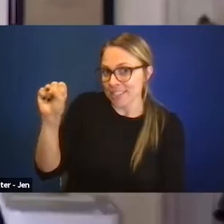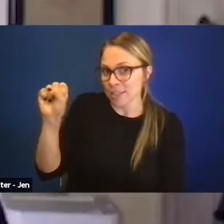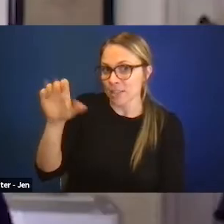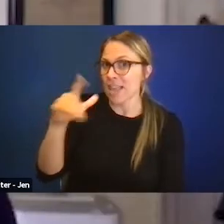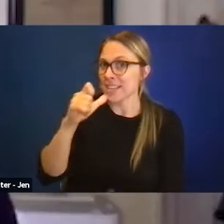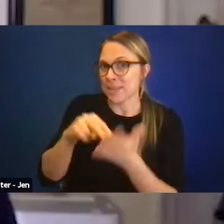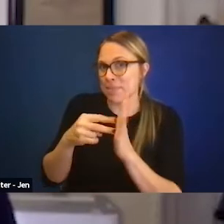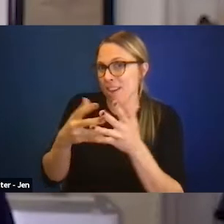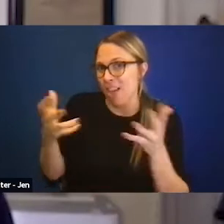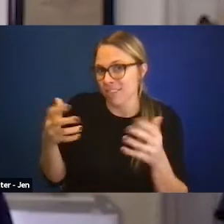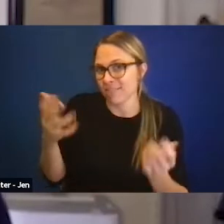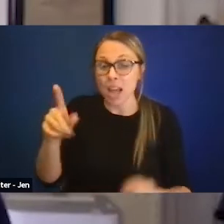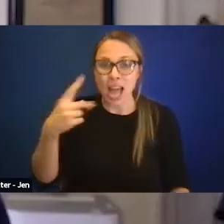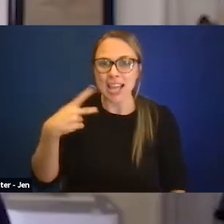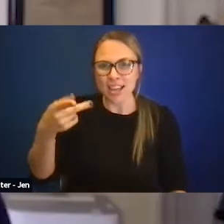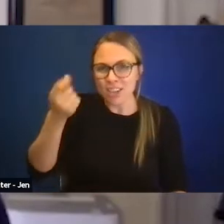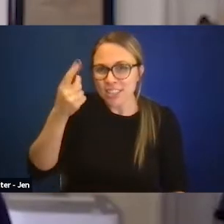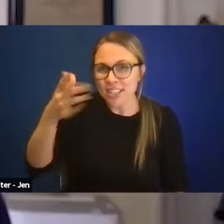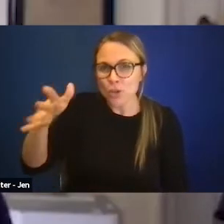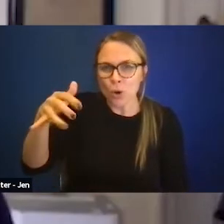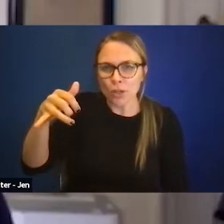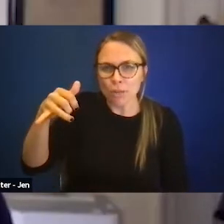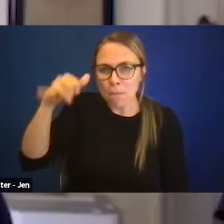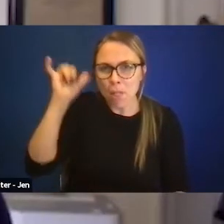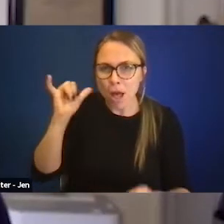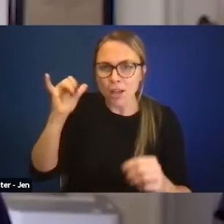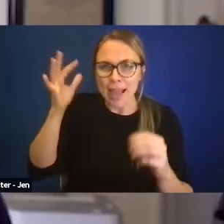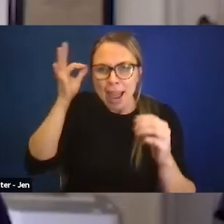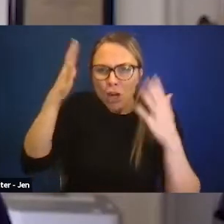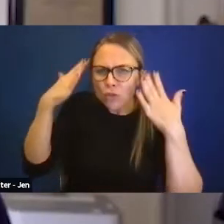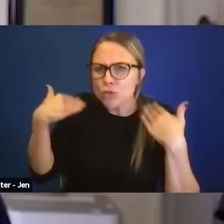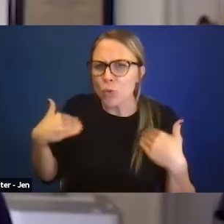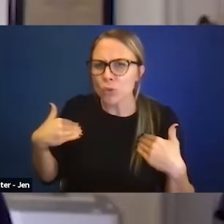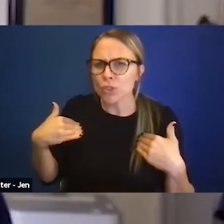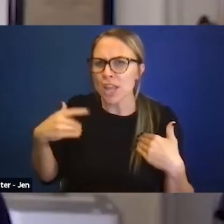but I forget it the next second. So to me it's,